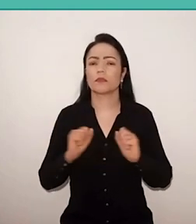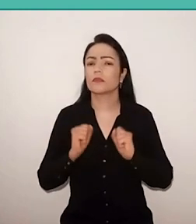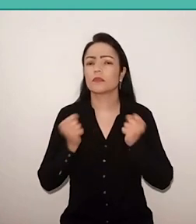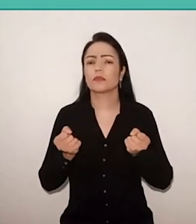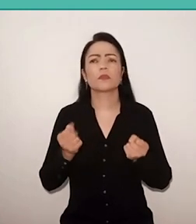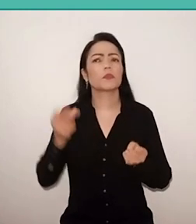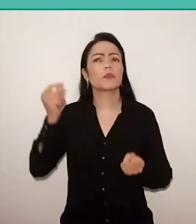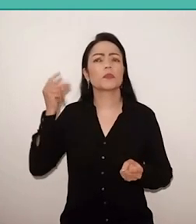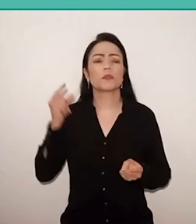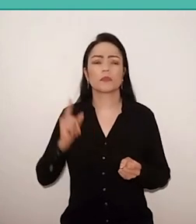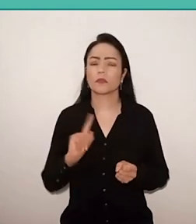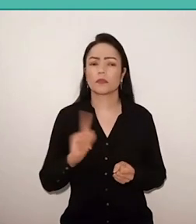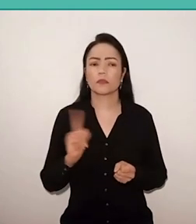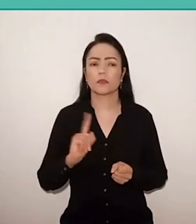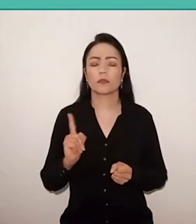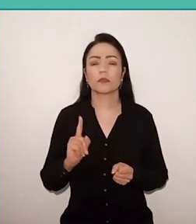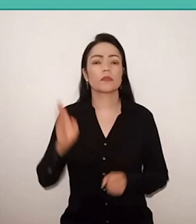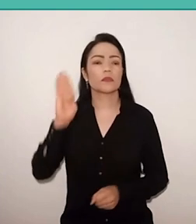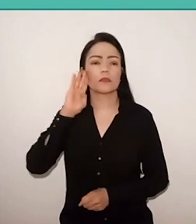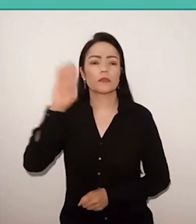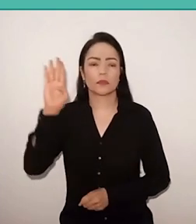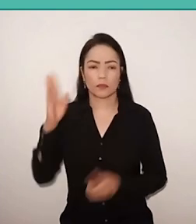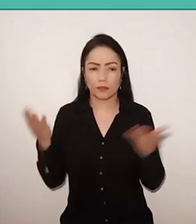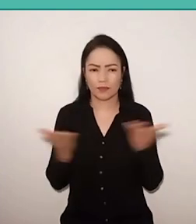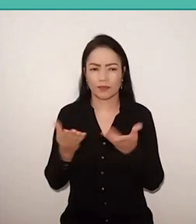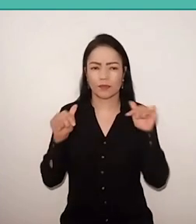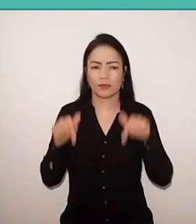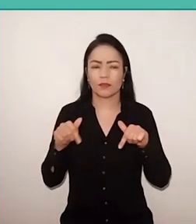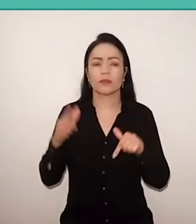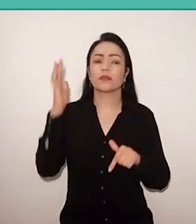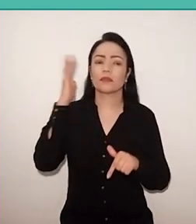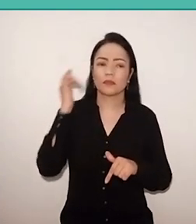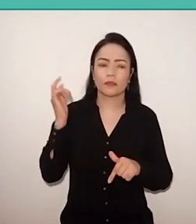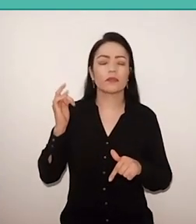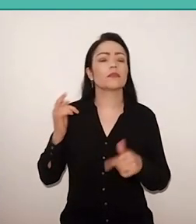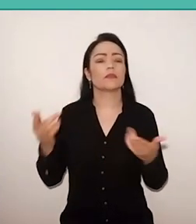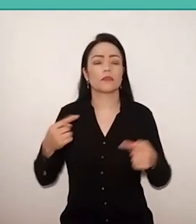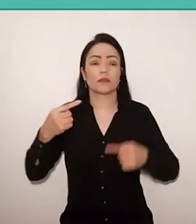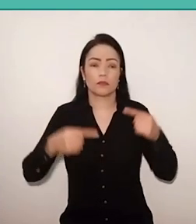will be the main fight today, tomorrow, in the educational political plan.